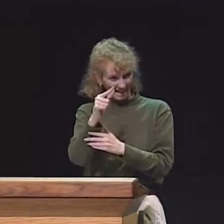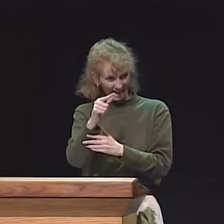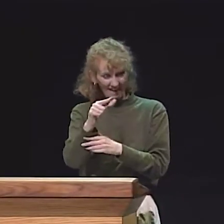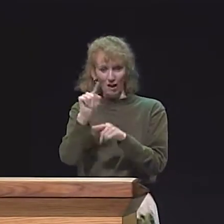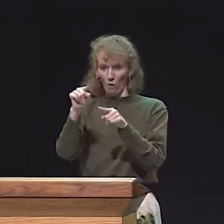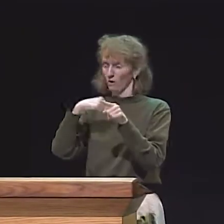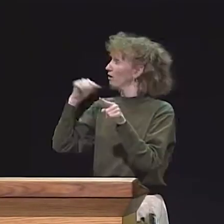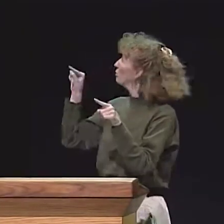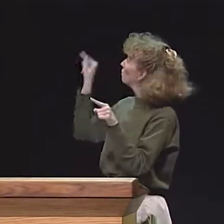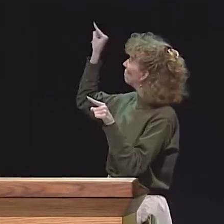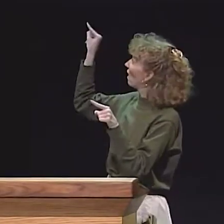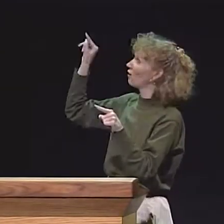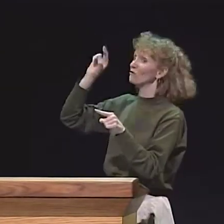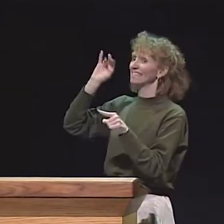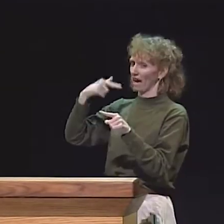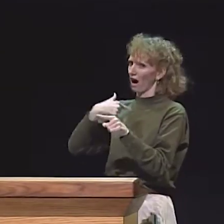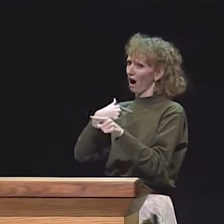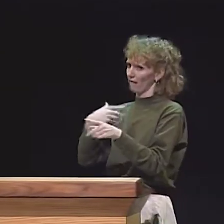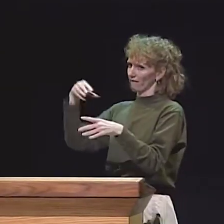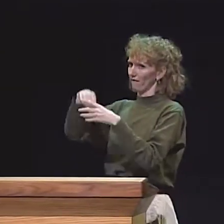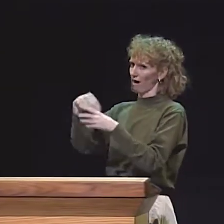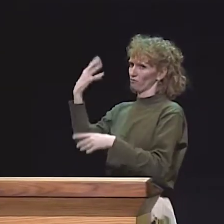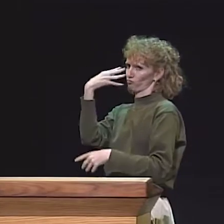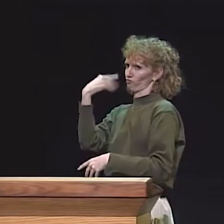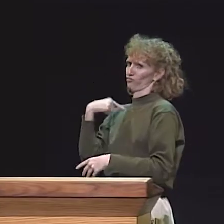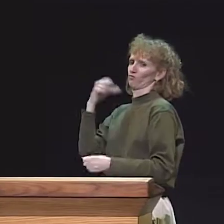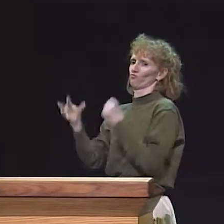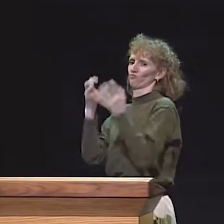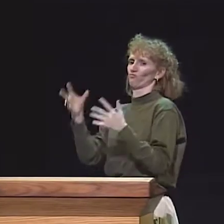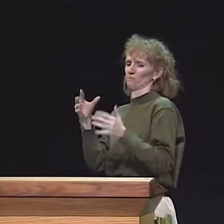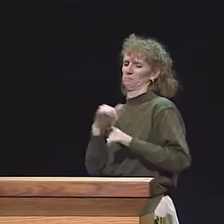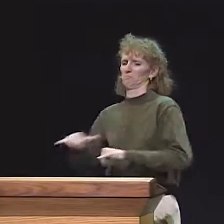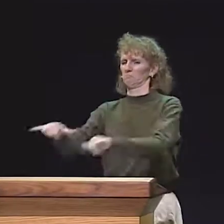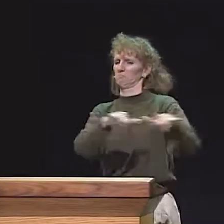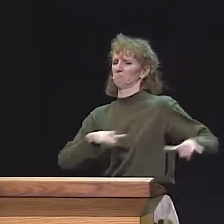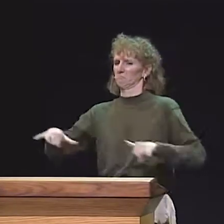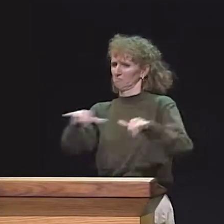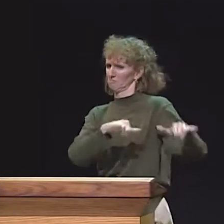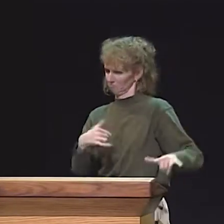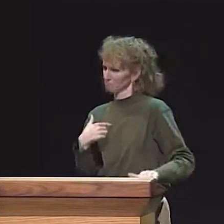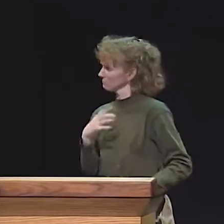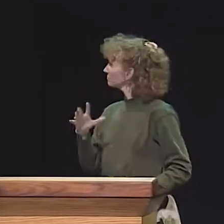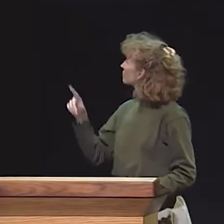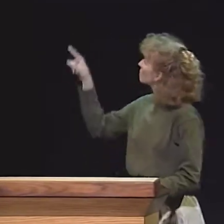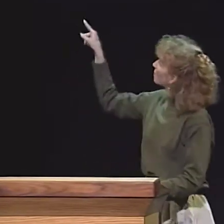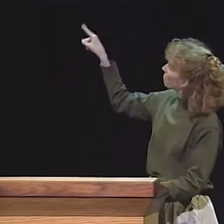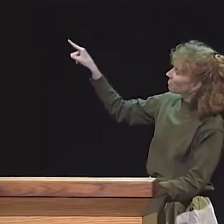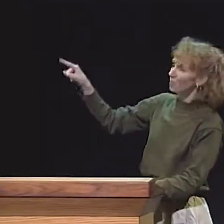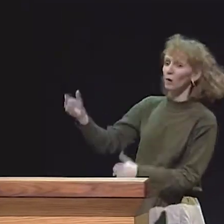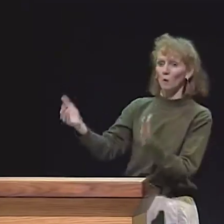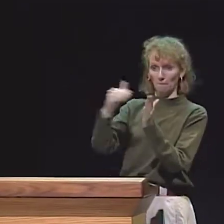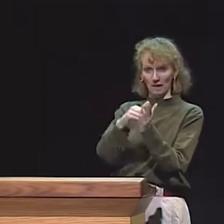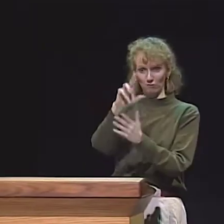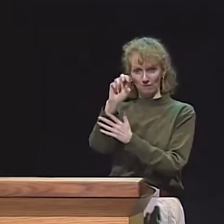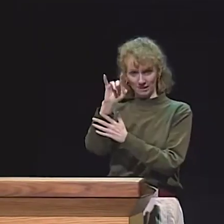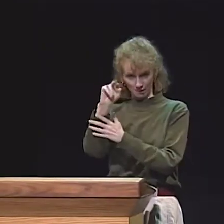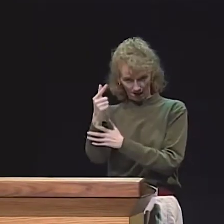THEN WE DO THE RETELLING AGAIN AND WE GO BACK AND DO THE RETELLING. I'M INVOLVED IN THIS AS WELL AND I VIDEOTAPE IT